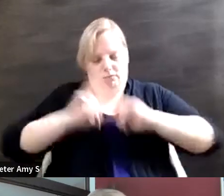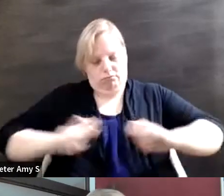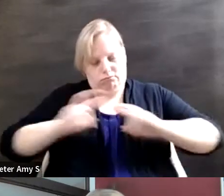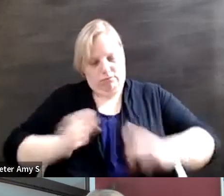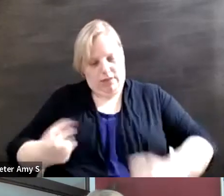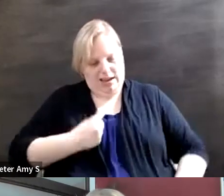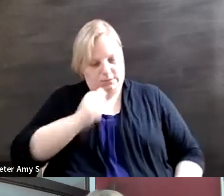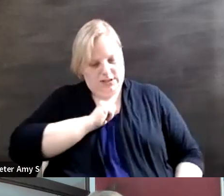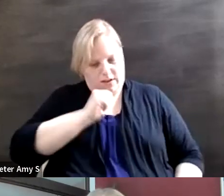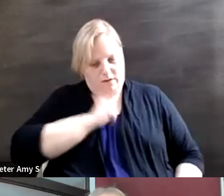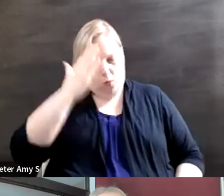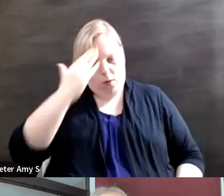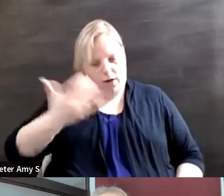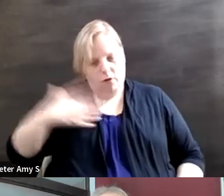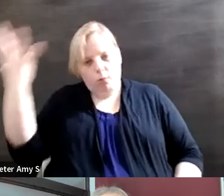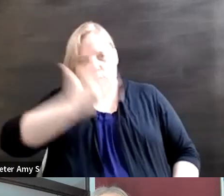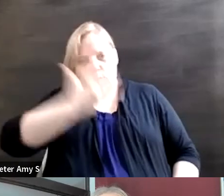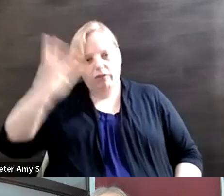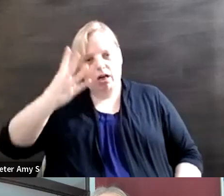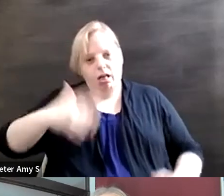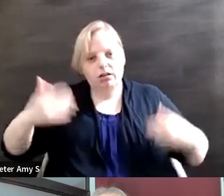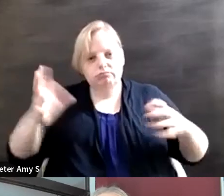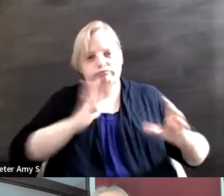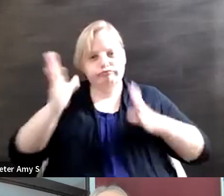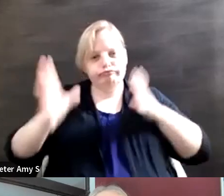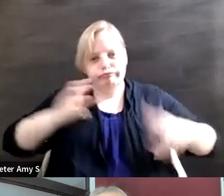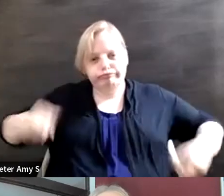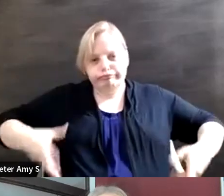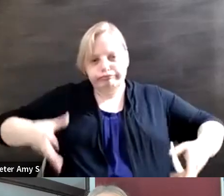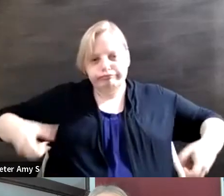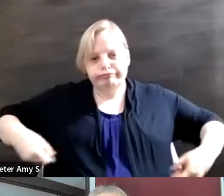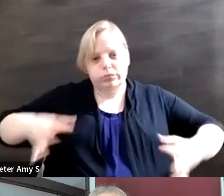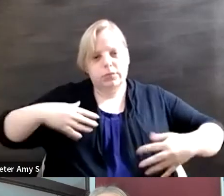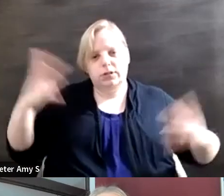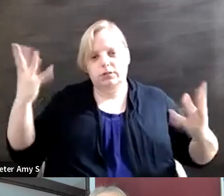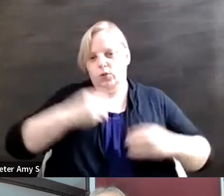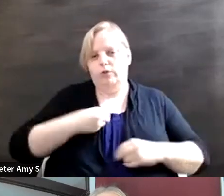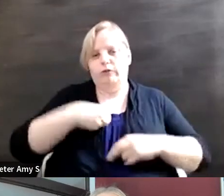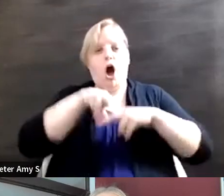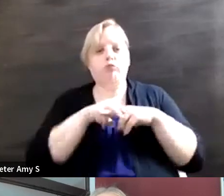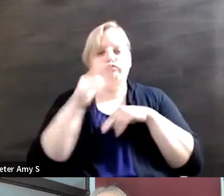this beautiful high-end manual chair that is like a glove on my backside and allows me to maneuver